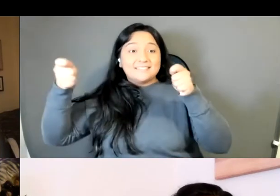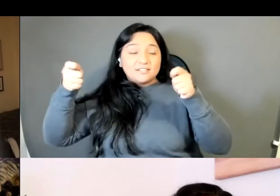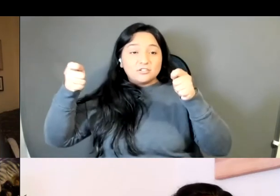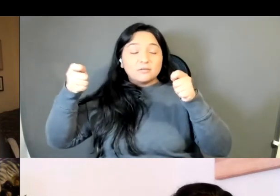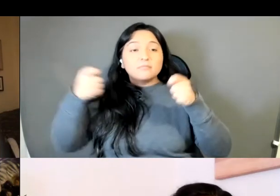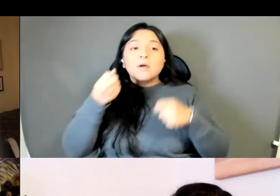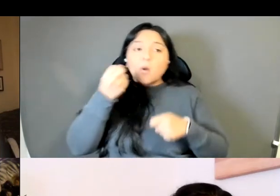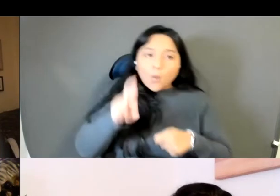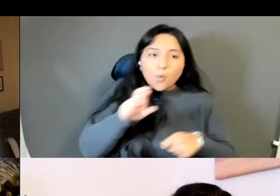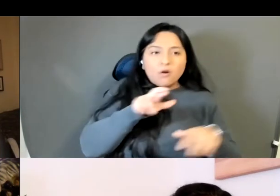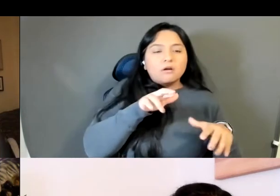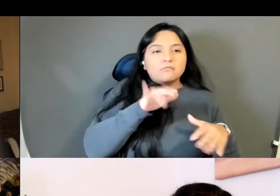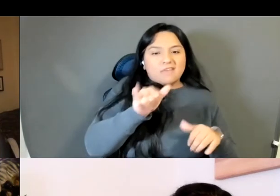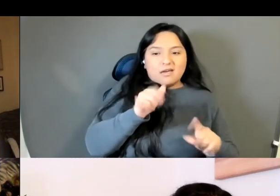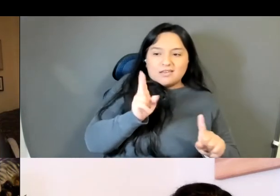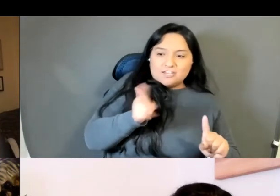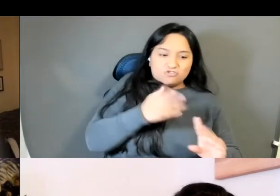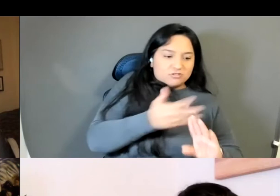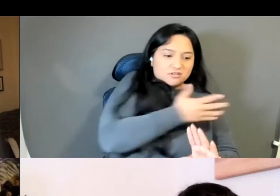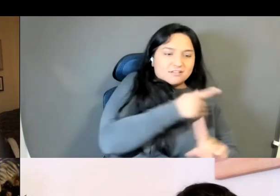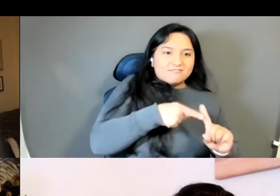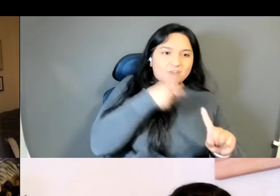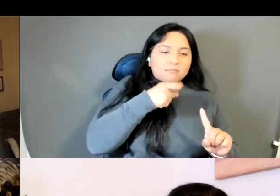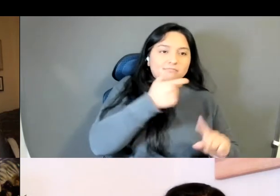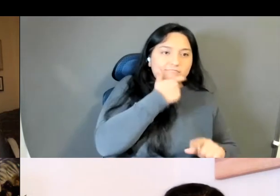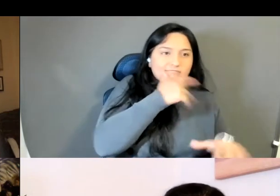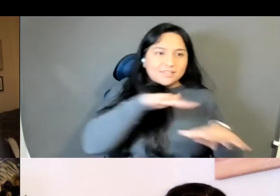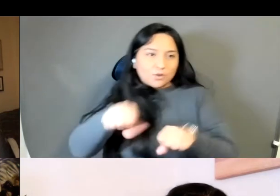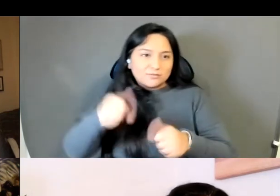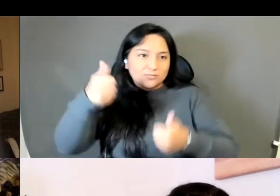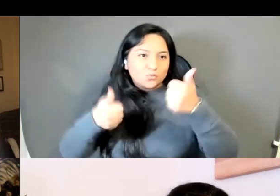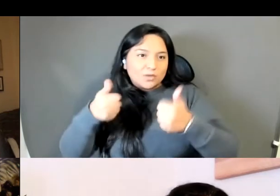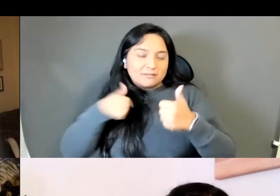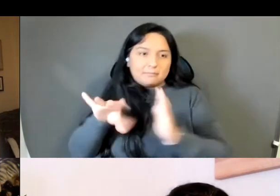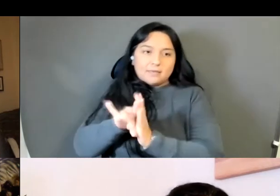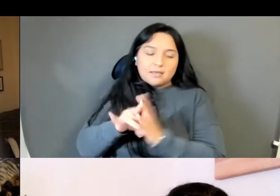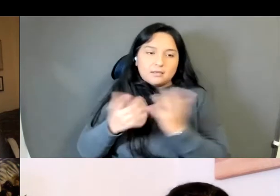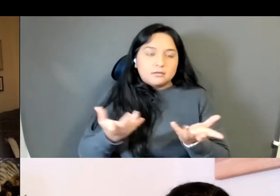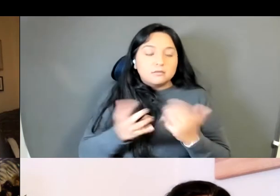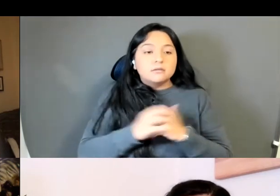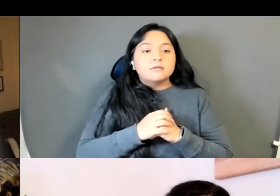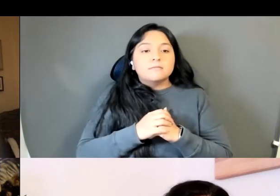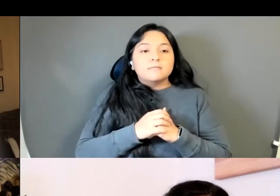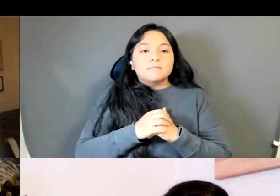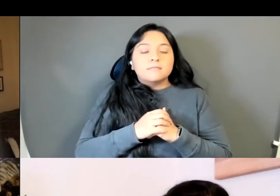And, in and of going to the theater my Burmese it's like very rudimentary I have first grade